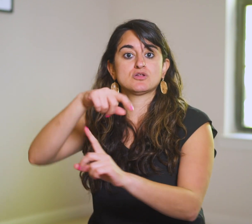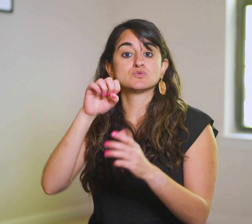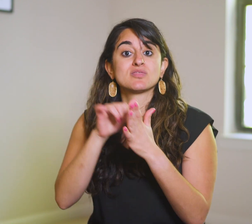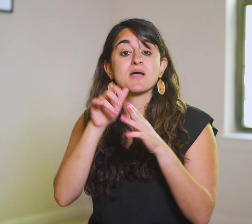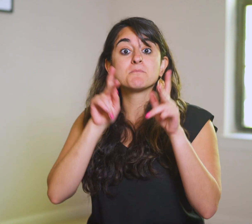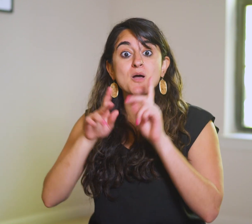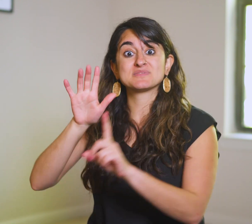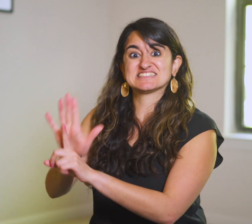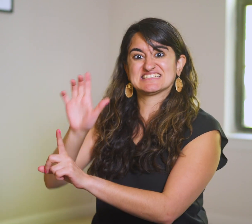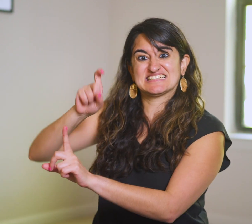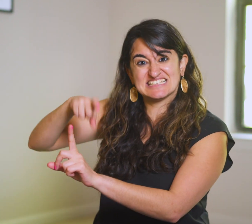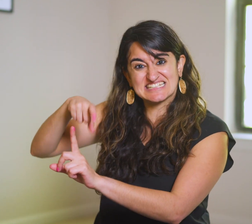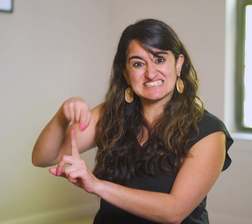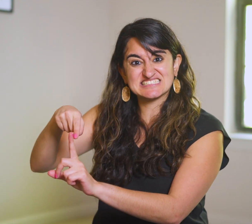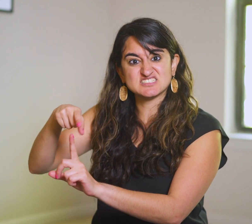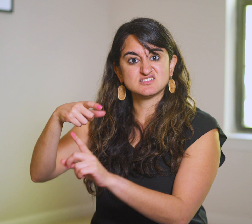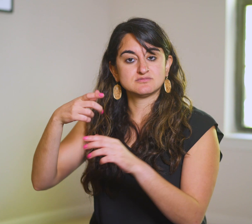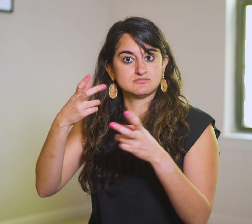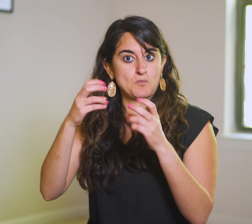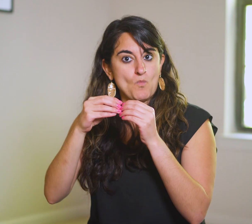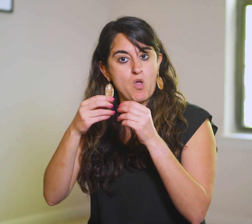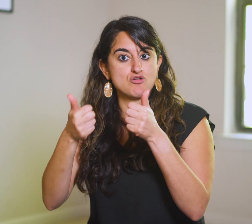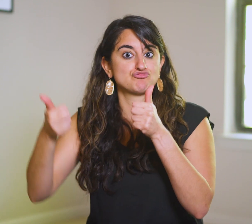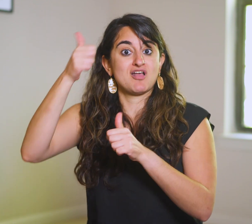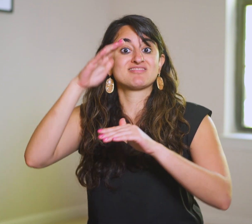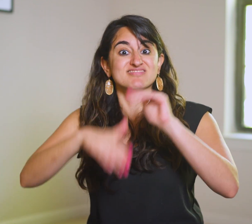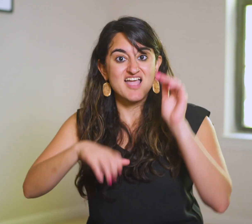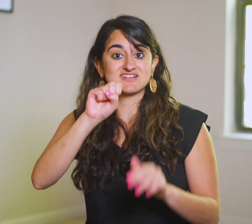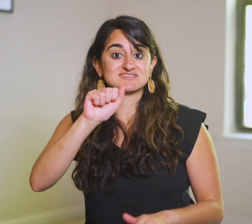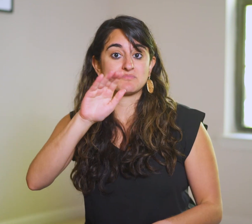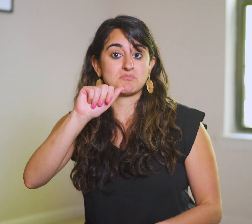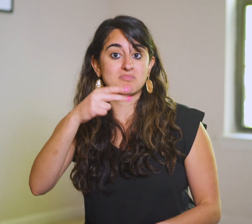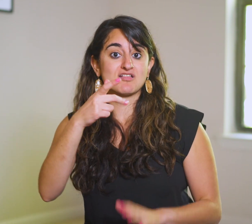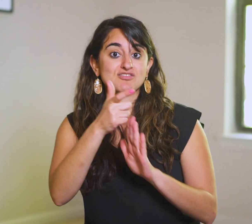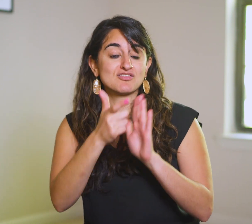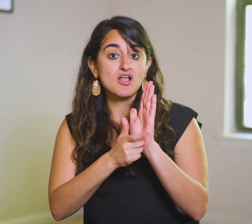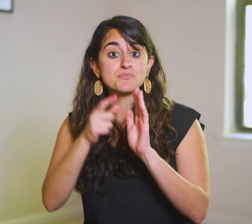even the people’s needs are greater than the Sabbath law.